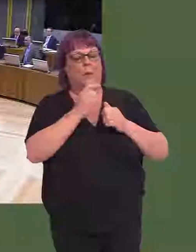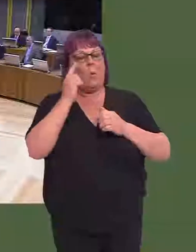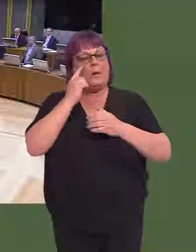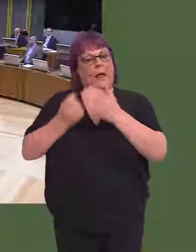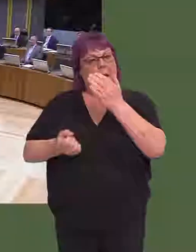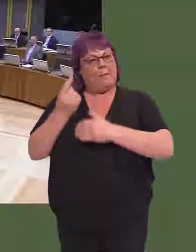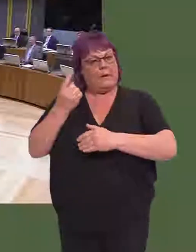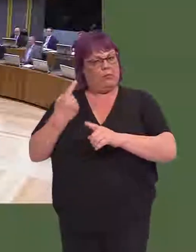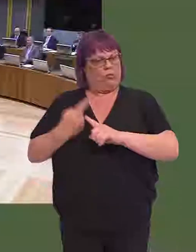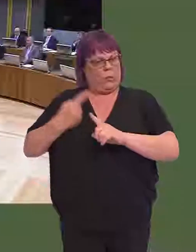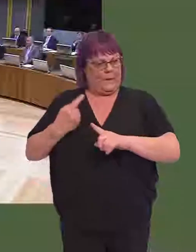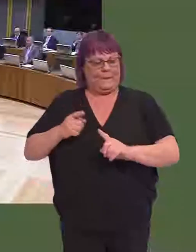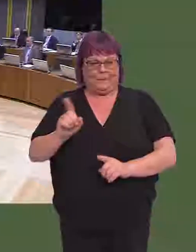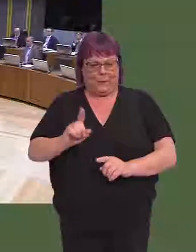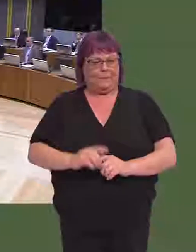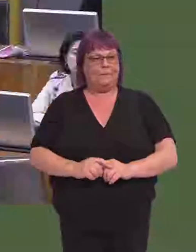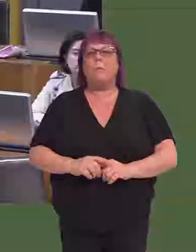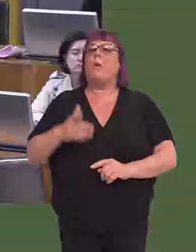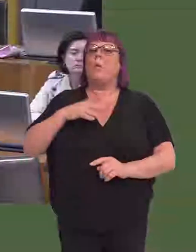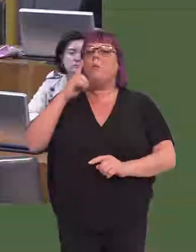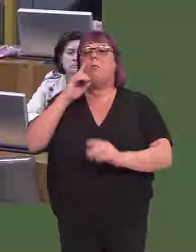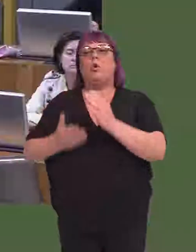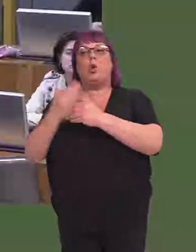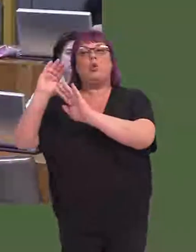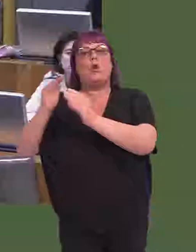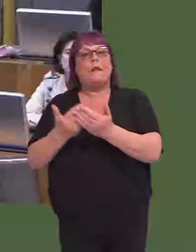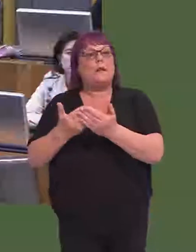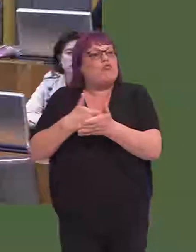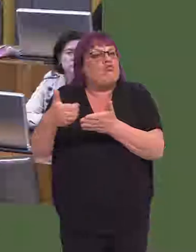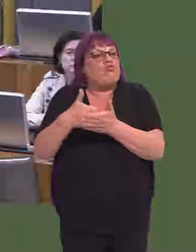In terms of what people will see immediately, well, what we would look to see are new services